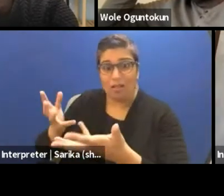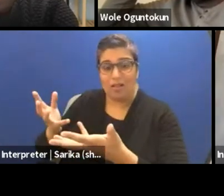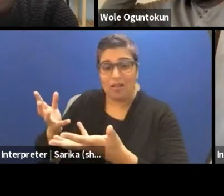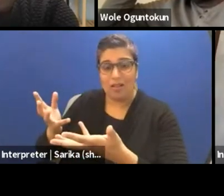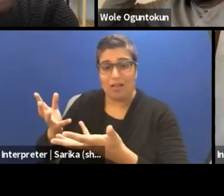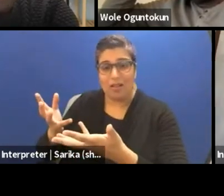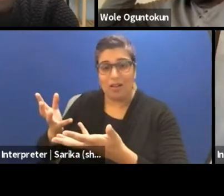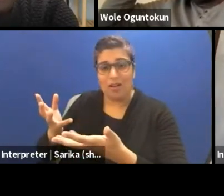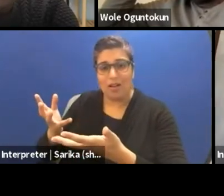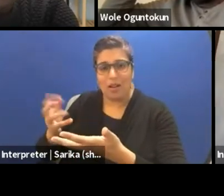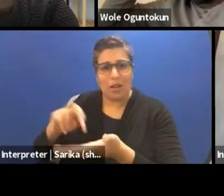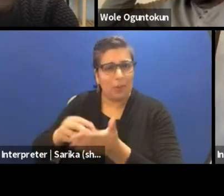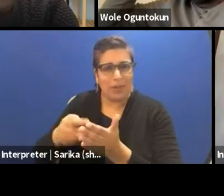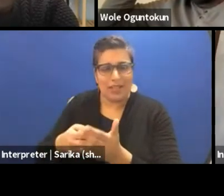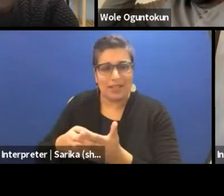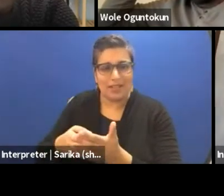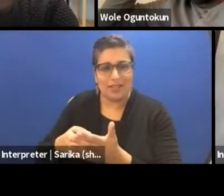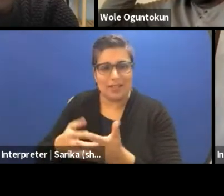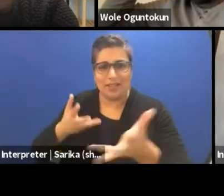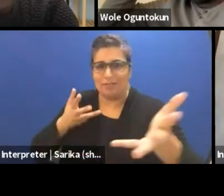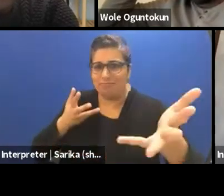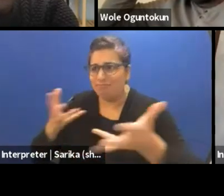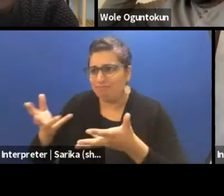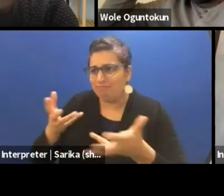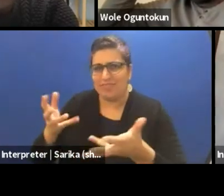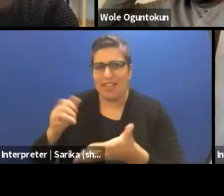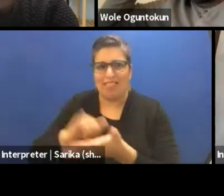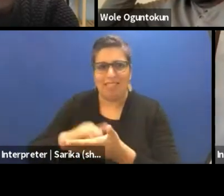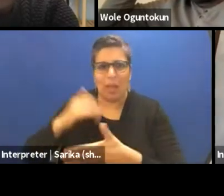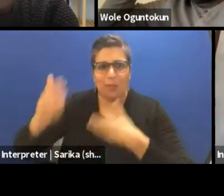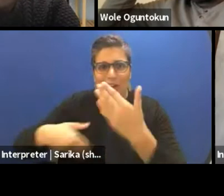what does it mean to engage in a dramaturgic process?